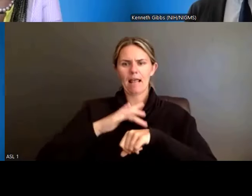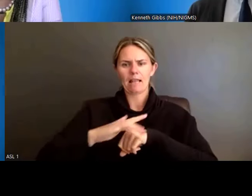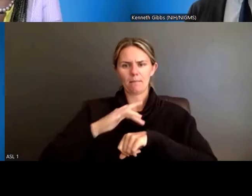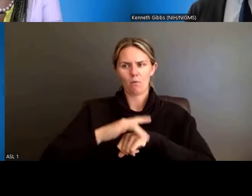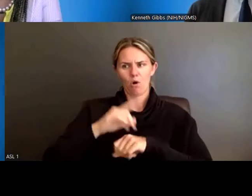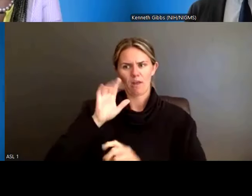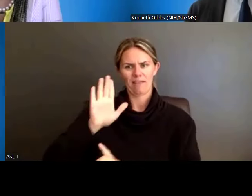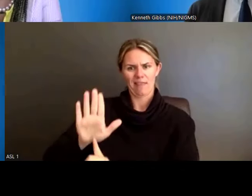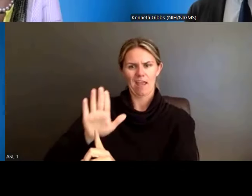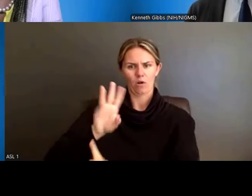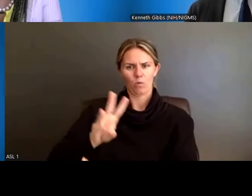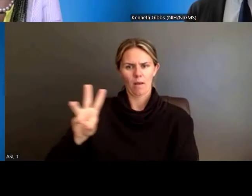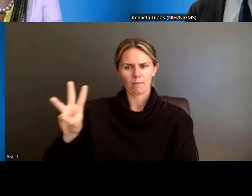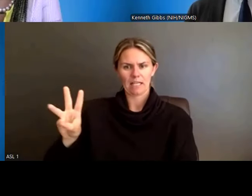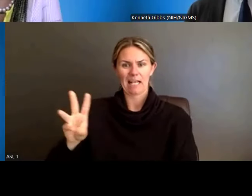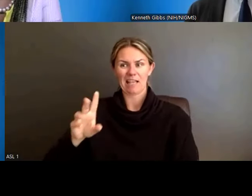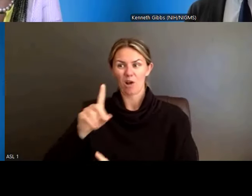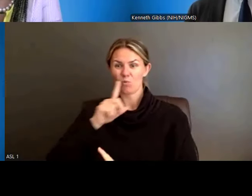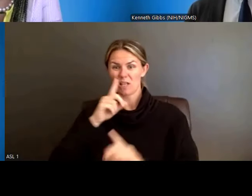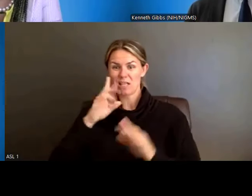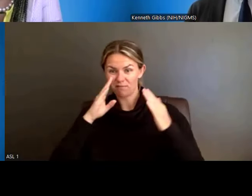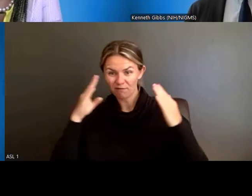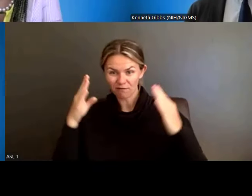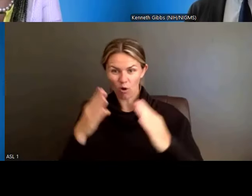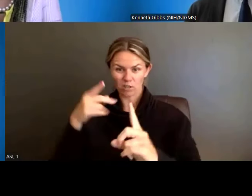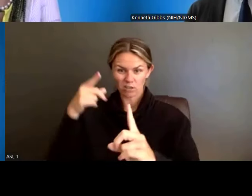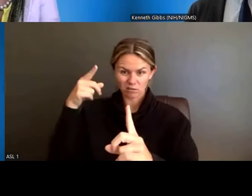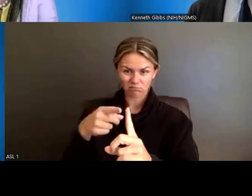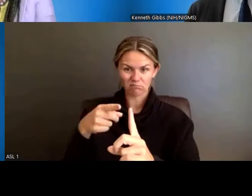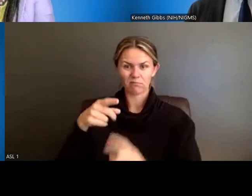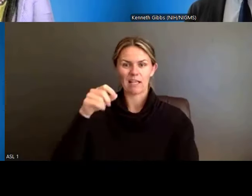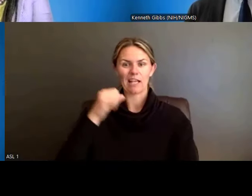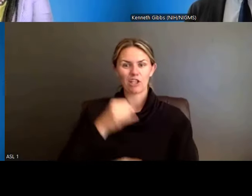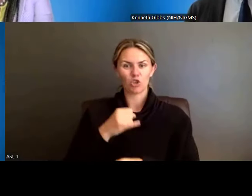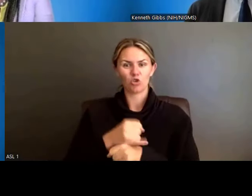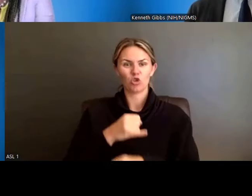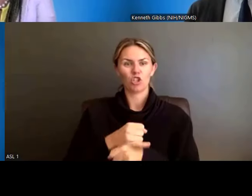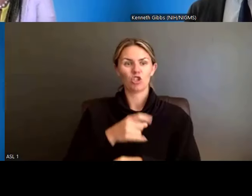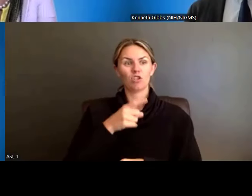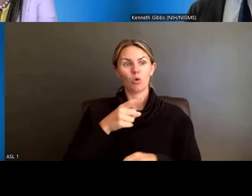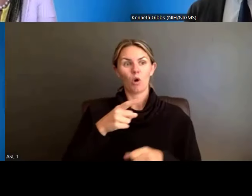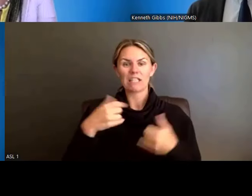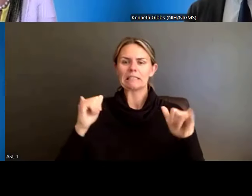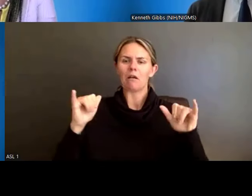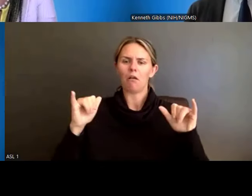that actually really target those institutions who are research-active institutions,